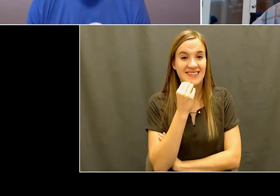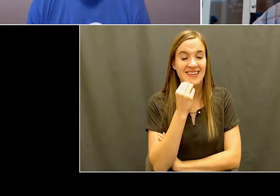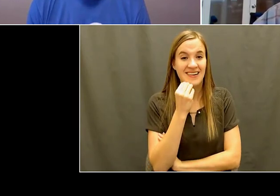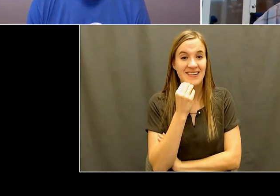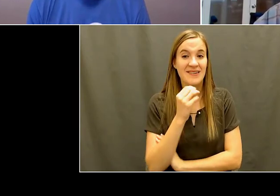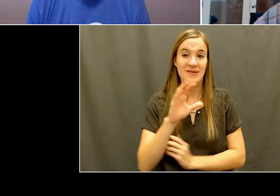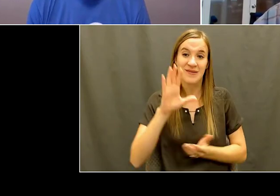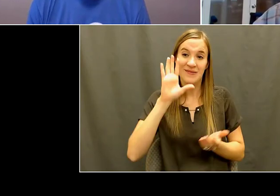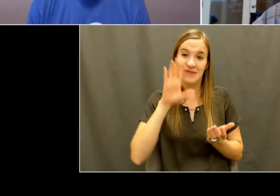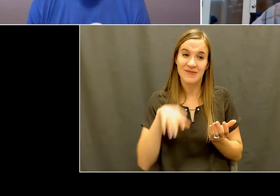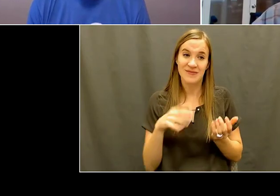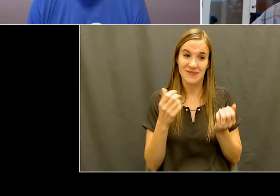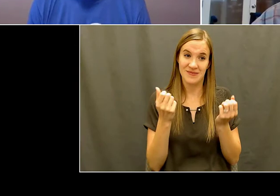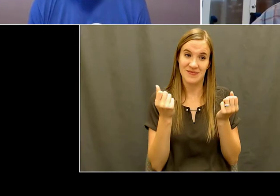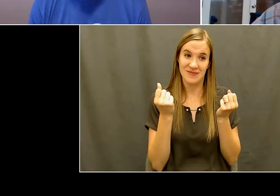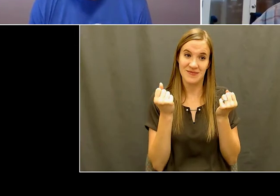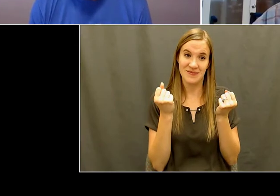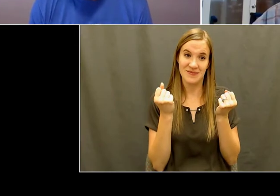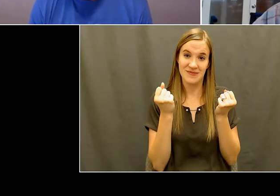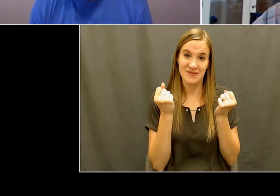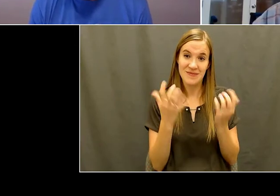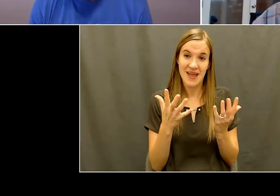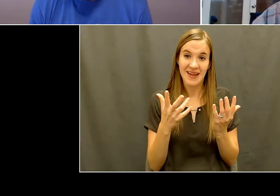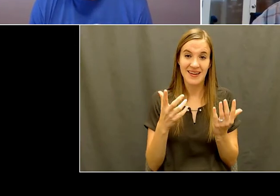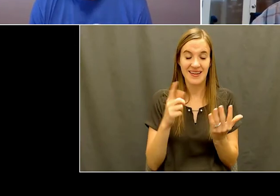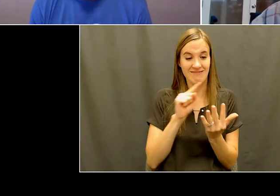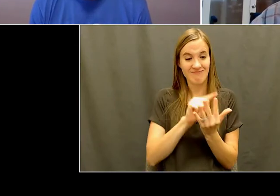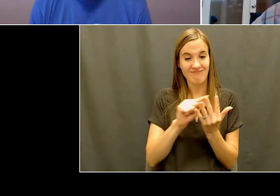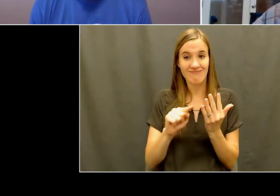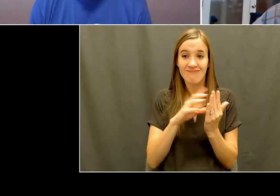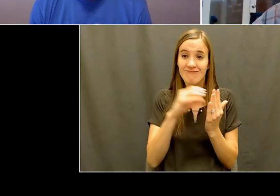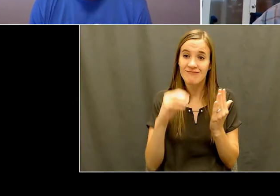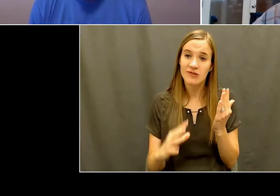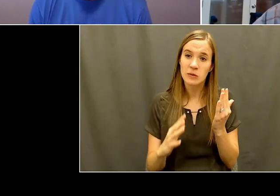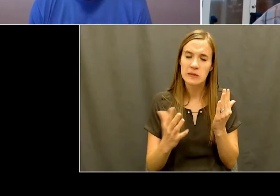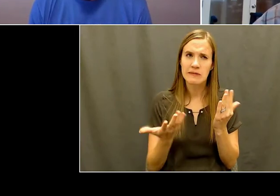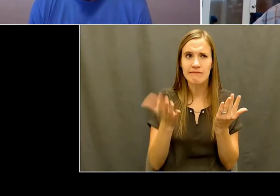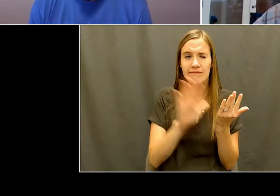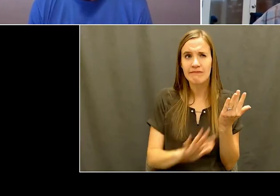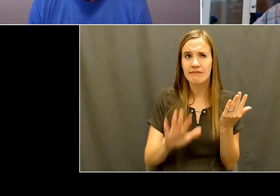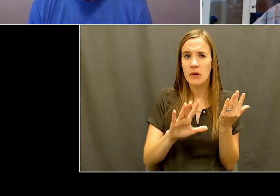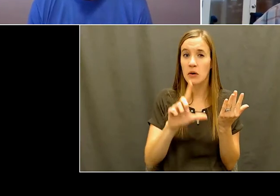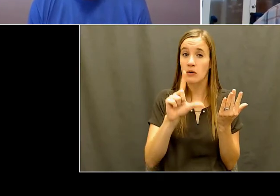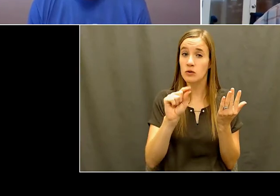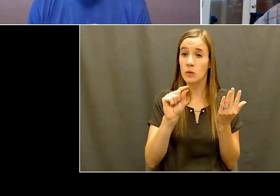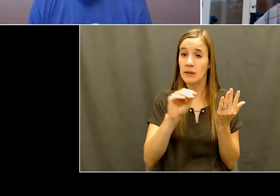these kids so so I would say, you know, 20% of the kids had